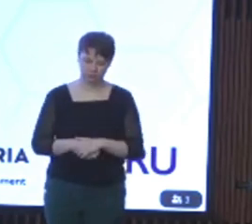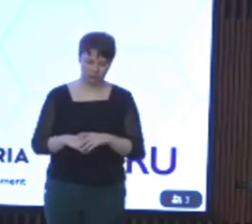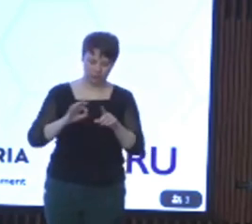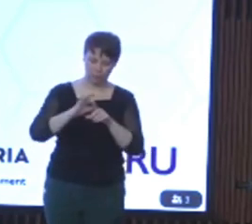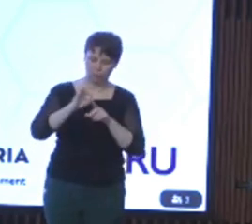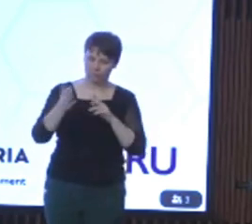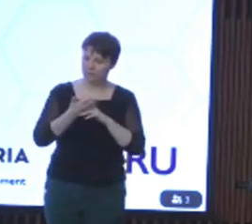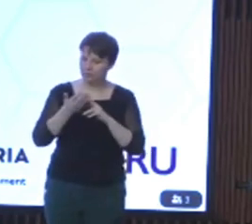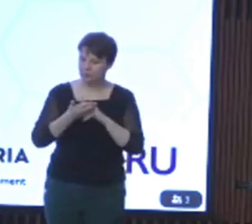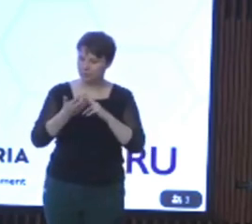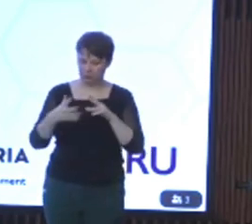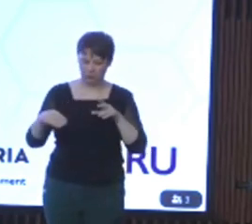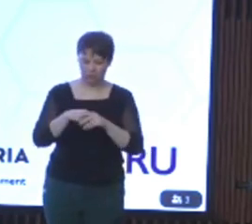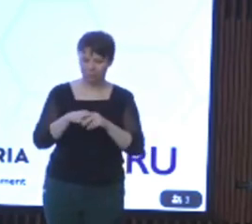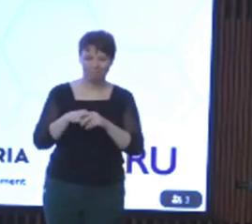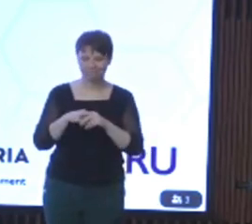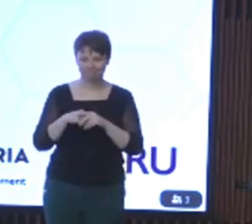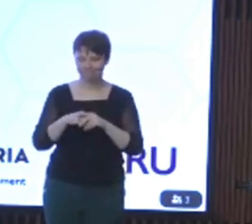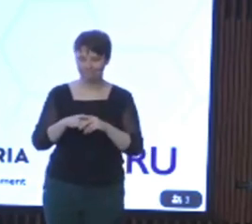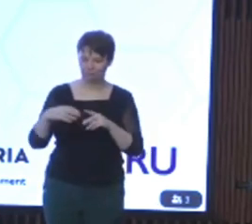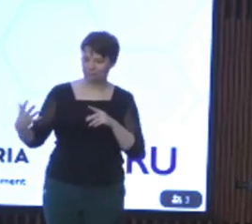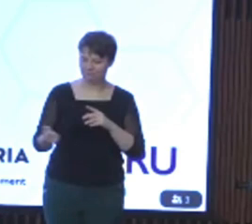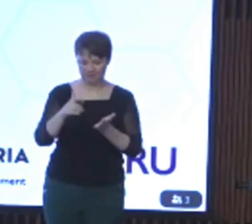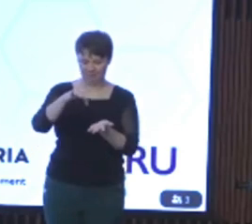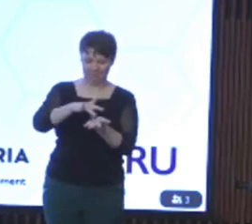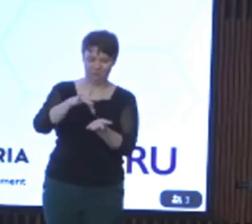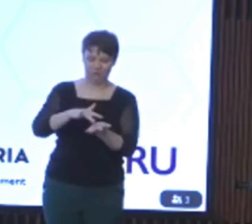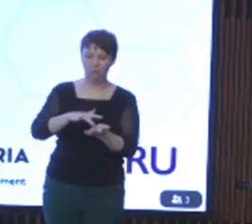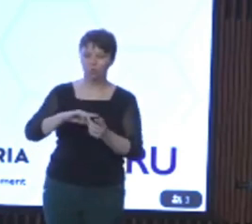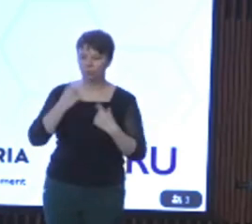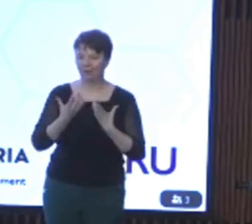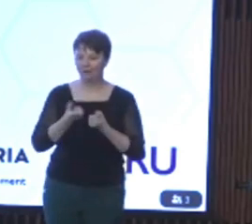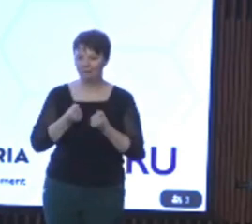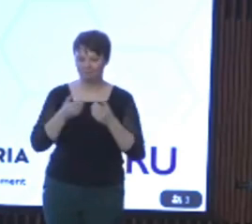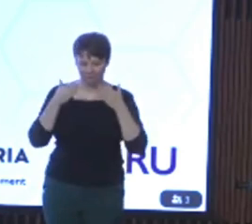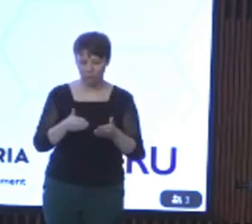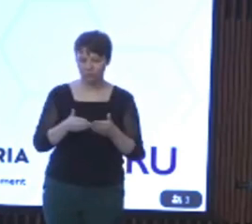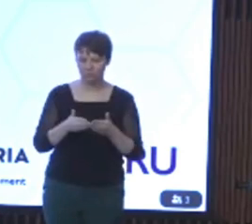is part of our core business across the Victorian government. It is and should be business as usual.